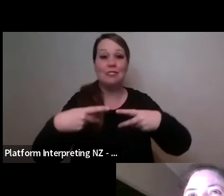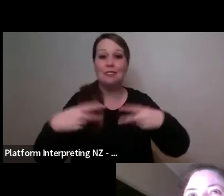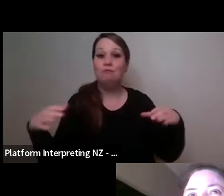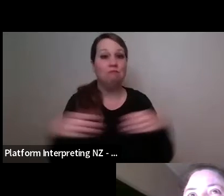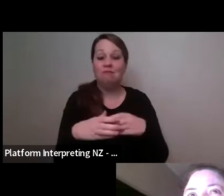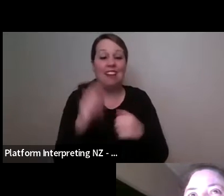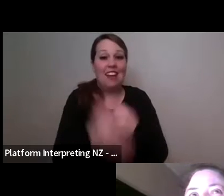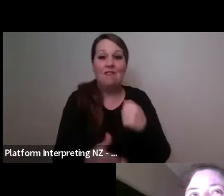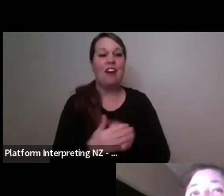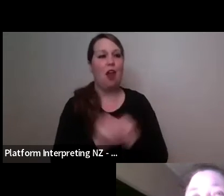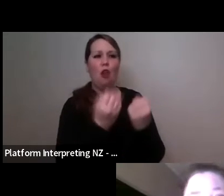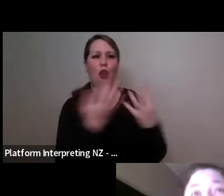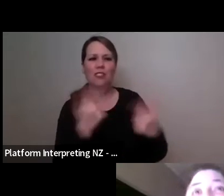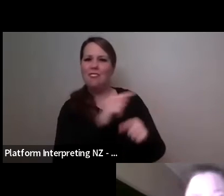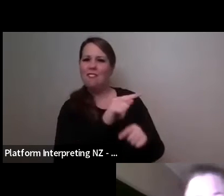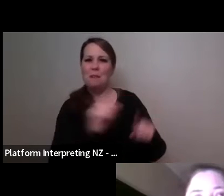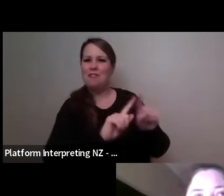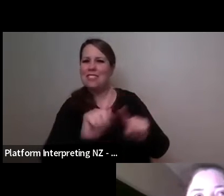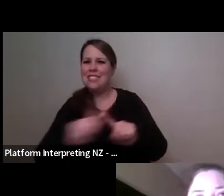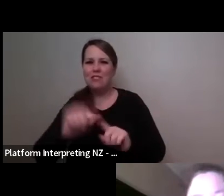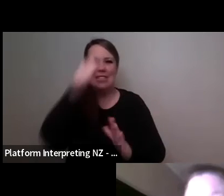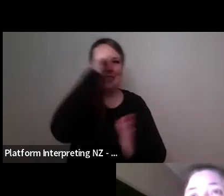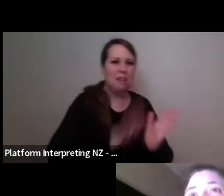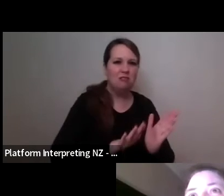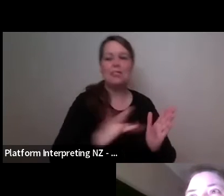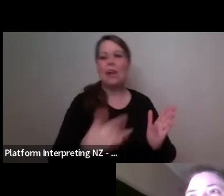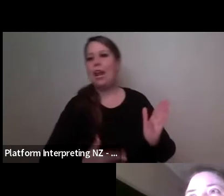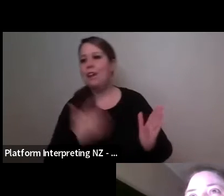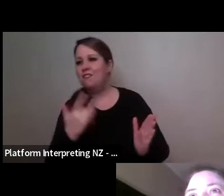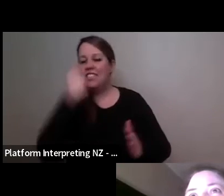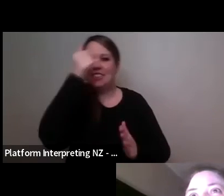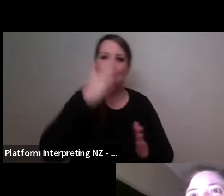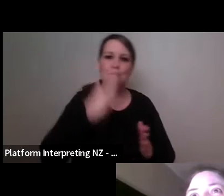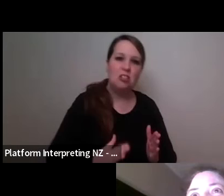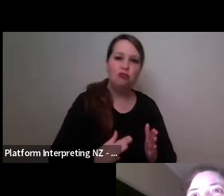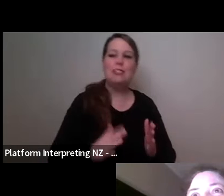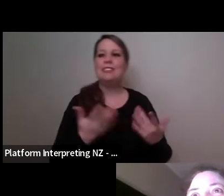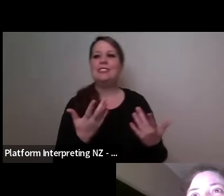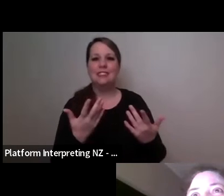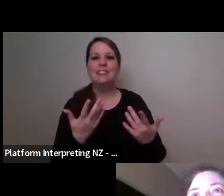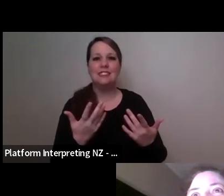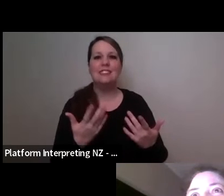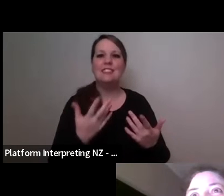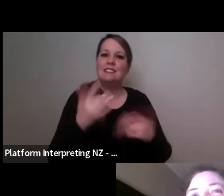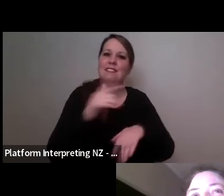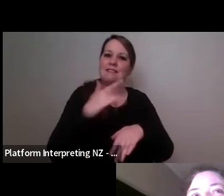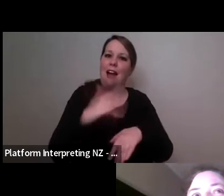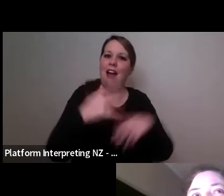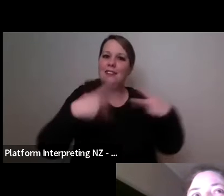different experiences both lived experiences and experiences as dancers and I had the opportunity